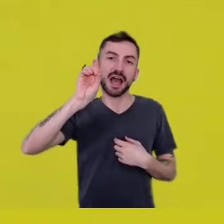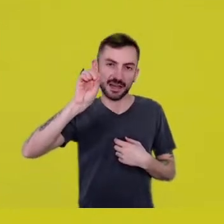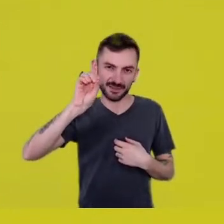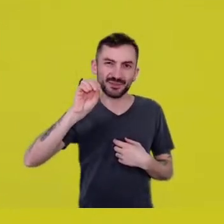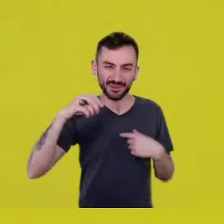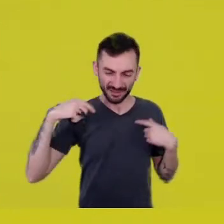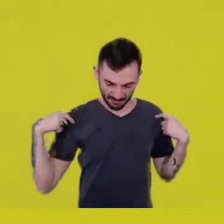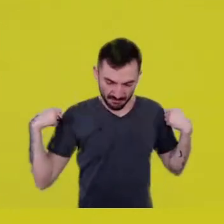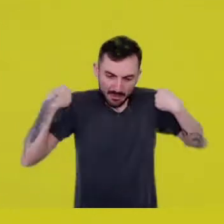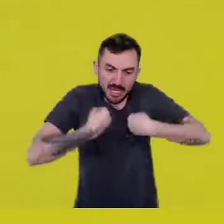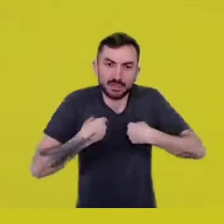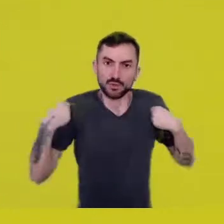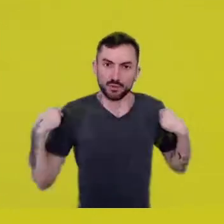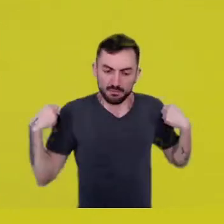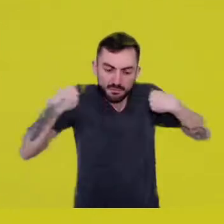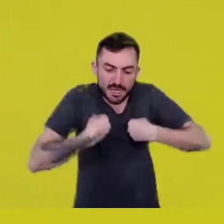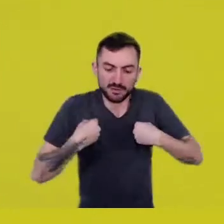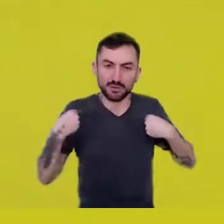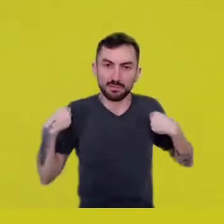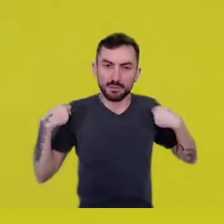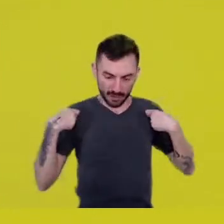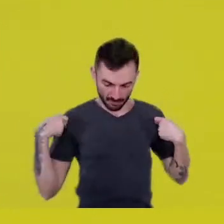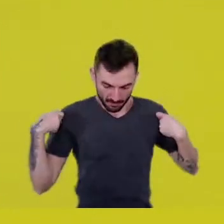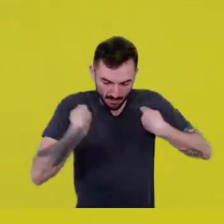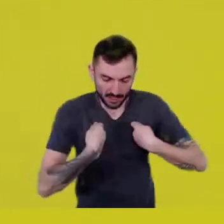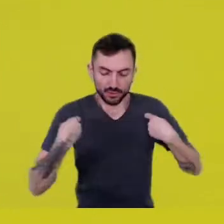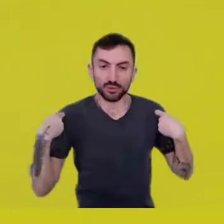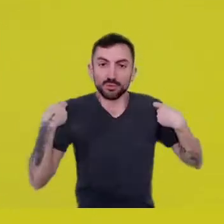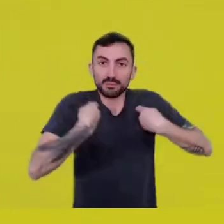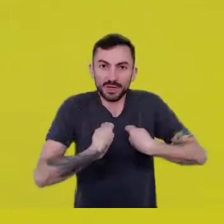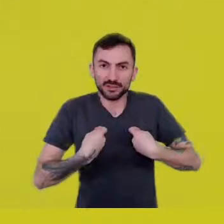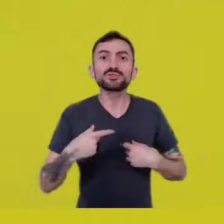Didn’t he make one that he called the Cloak of Presentation?